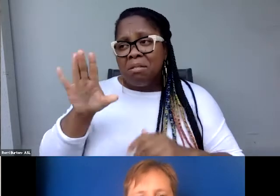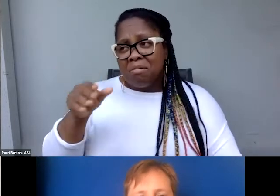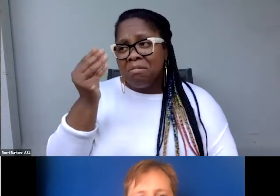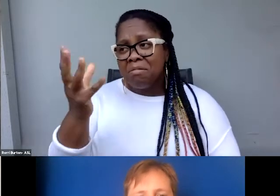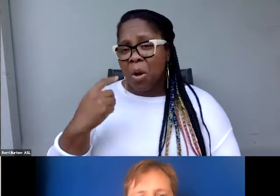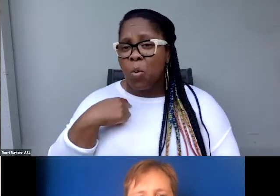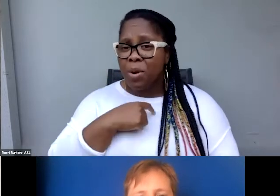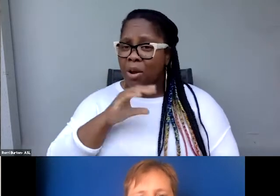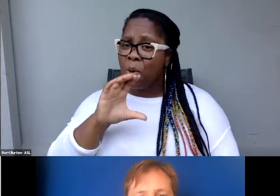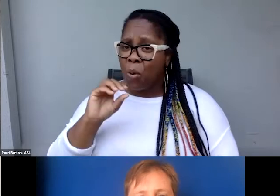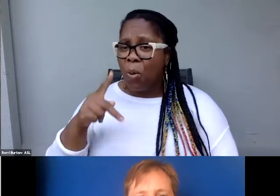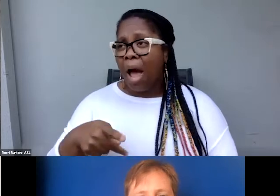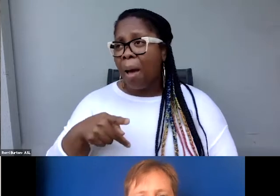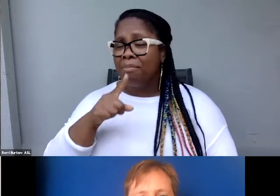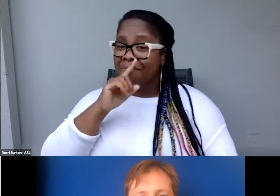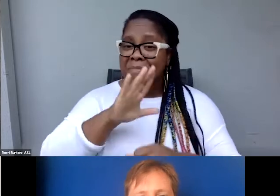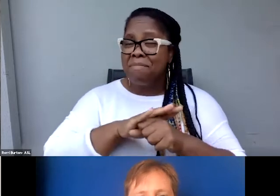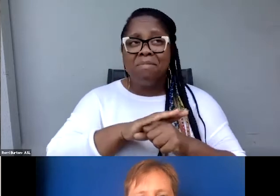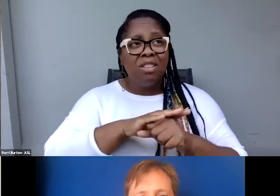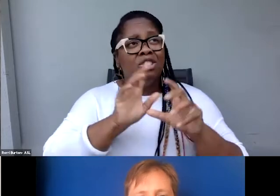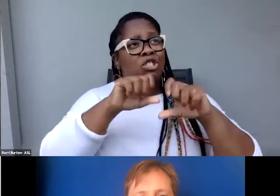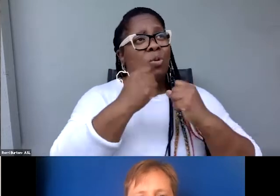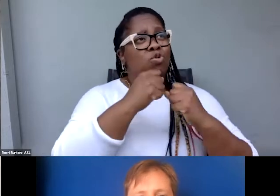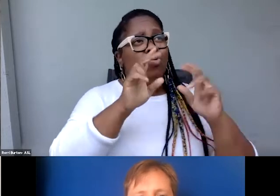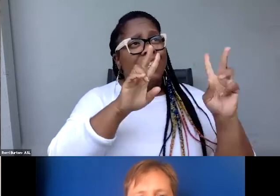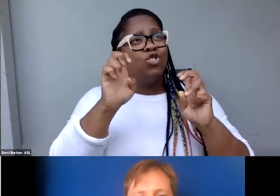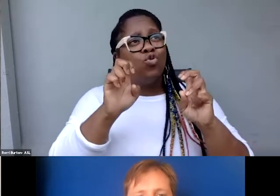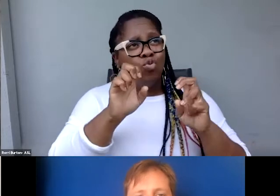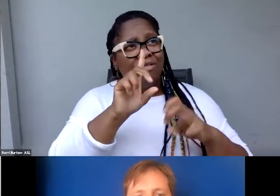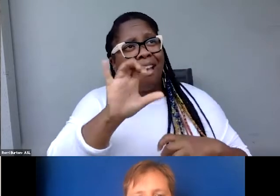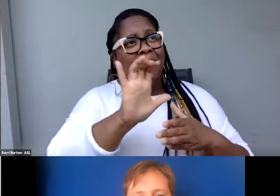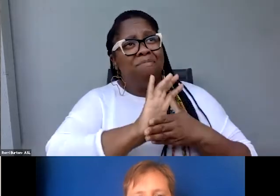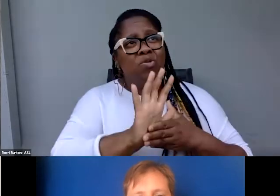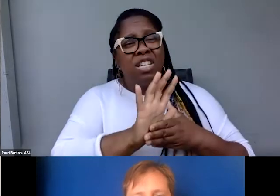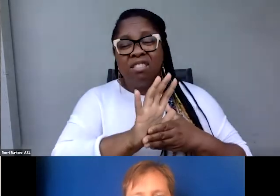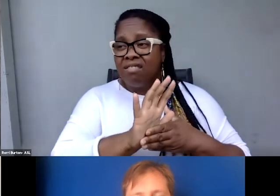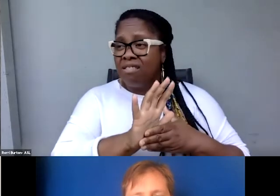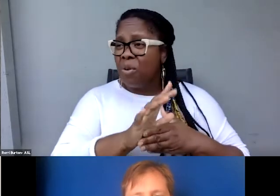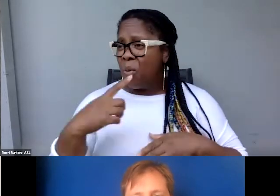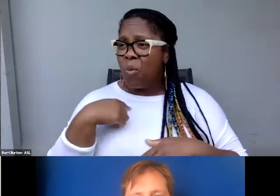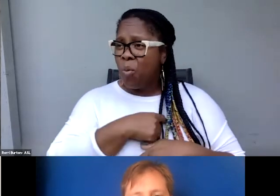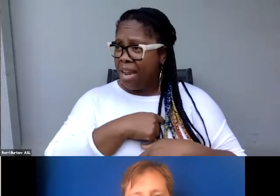committed to social issues documentaries, and we are willfully providing